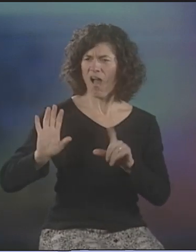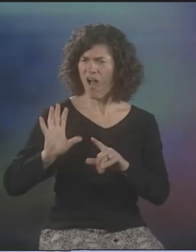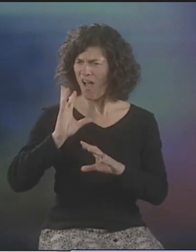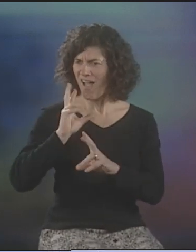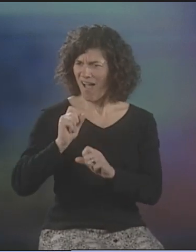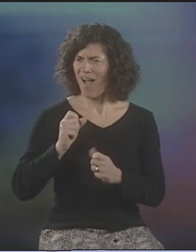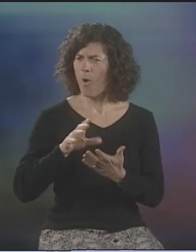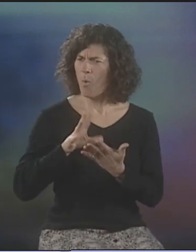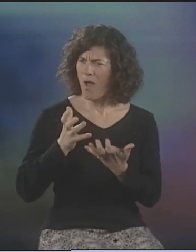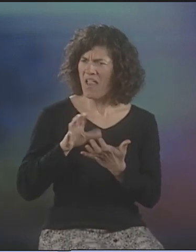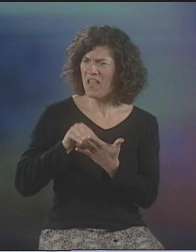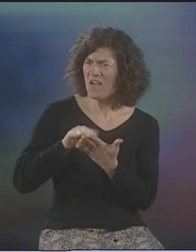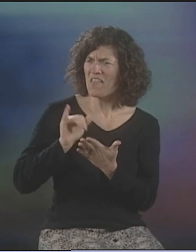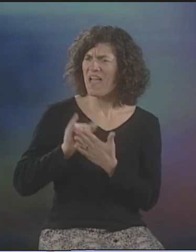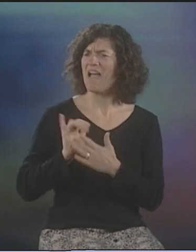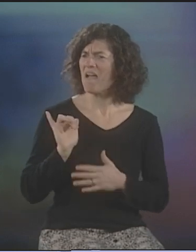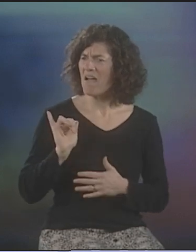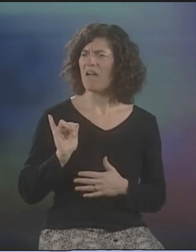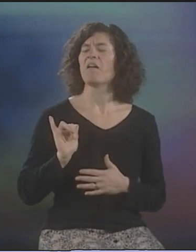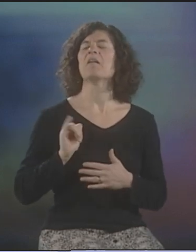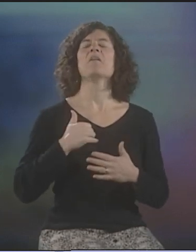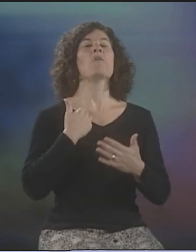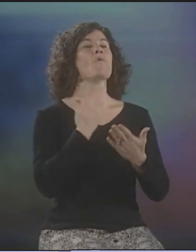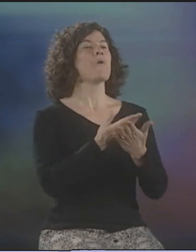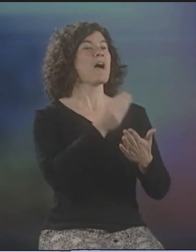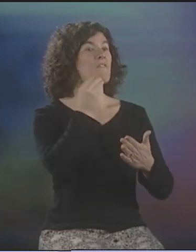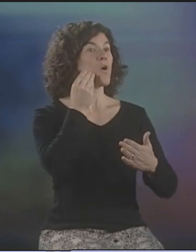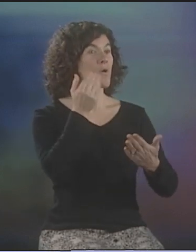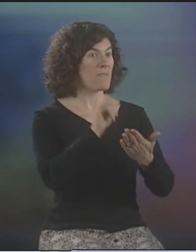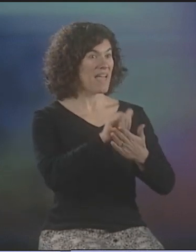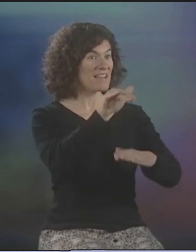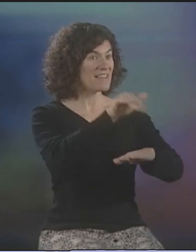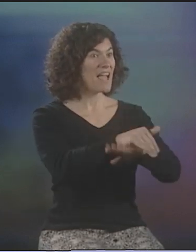AND I WONDERED, "WHAT IS THAT? THAT'S REALLY INTERESTING." I WENT HOME THAT NIGHT,